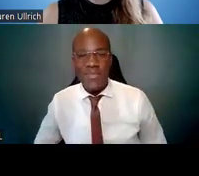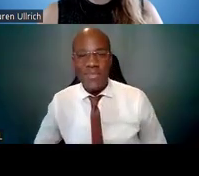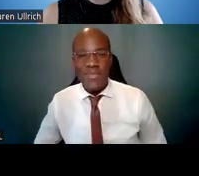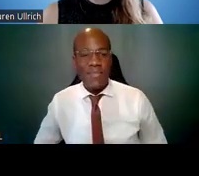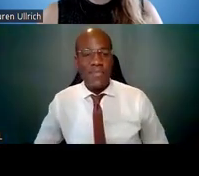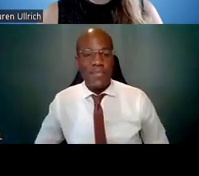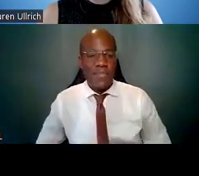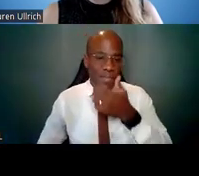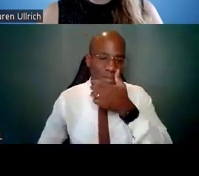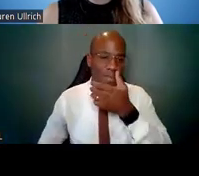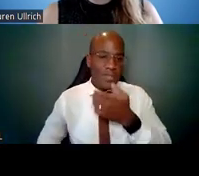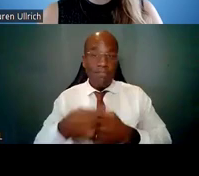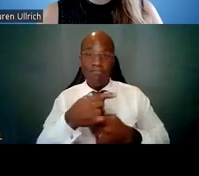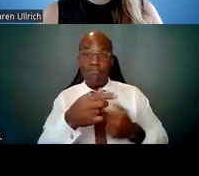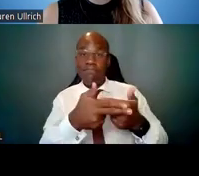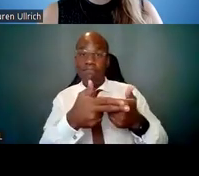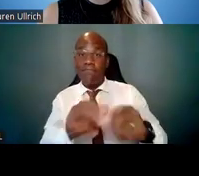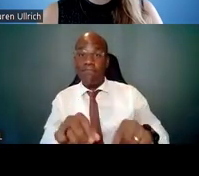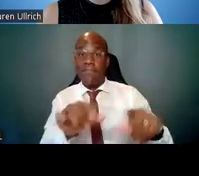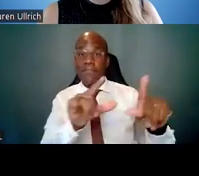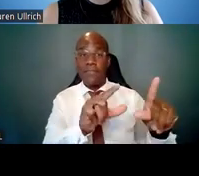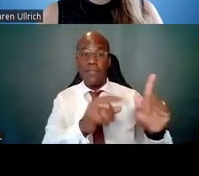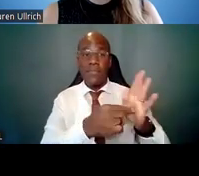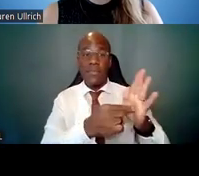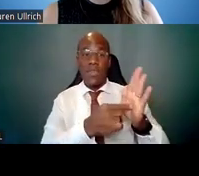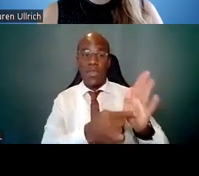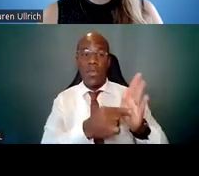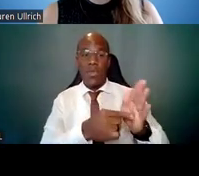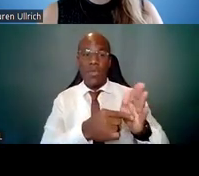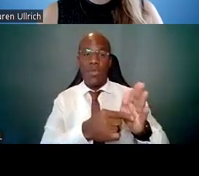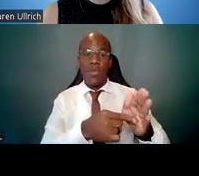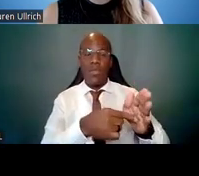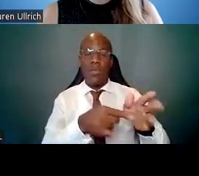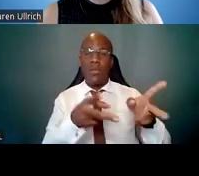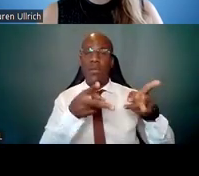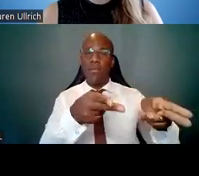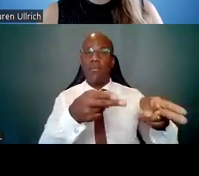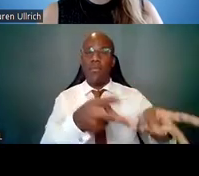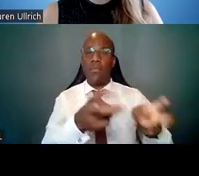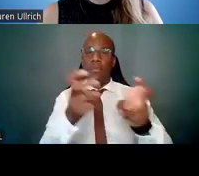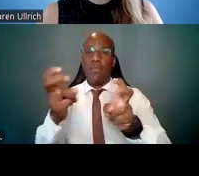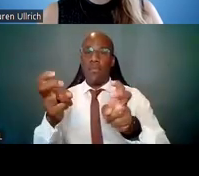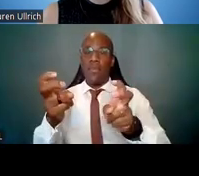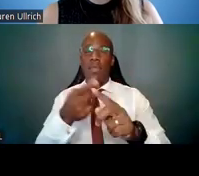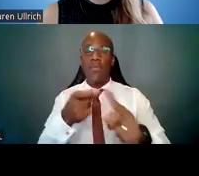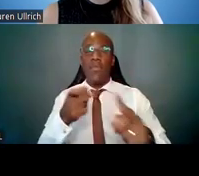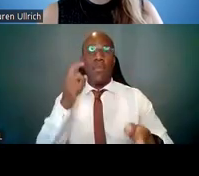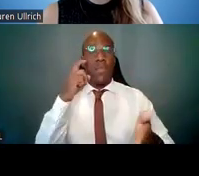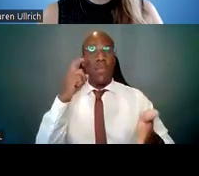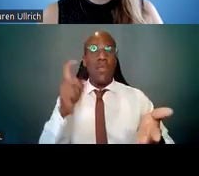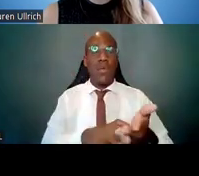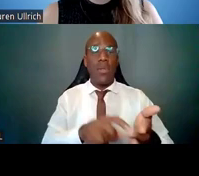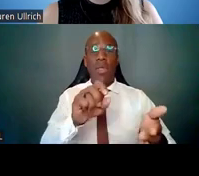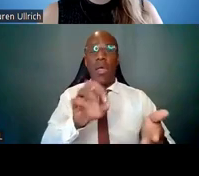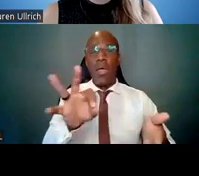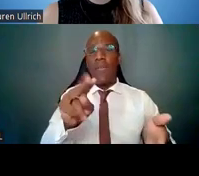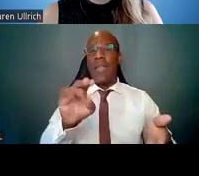This slide reflects an excerpt from the Notice of Interest in Diversity, which talks about the NIH mission